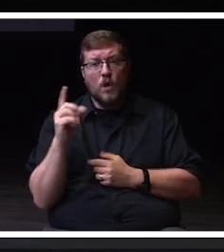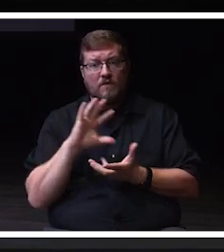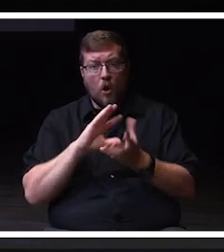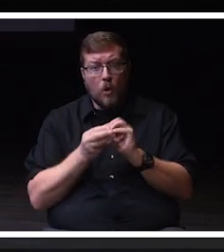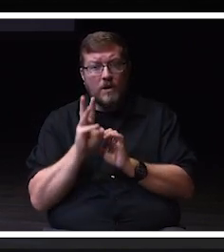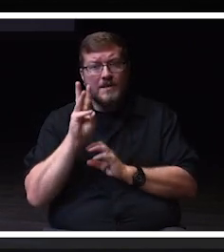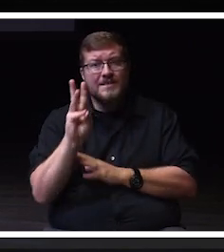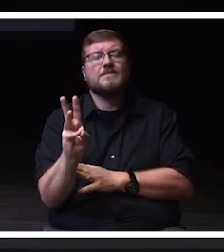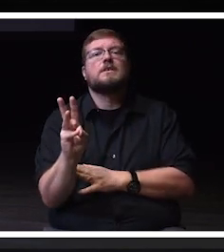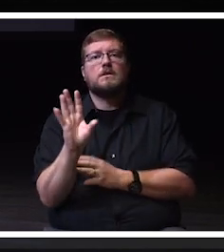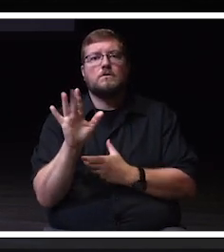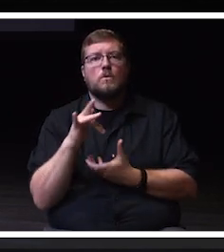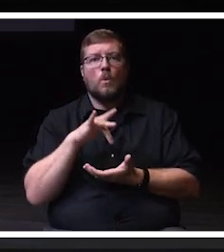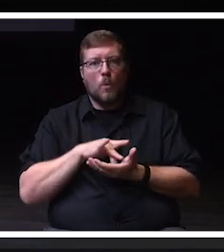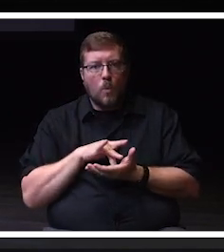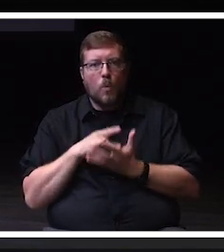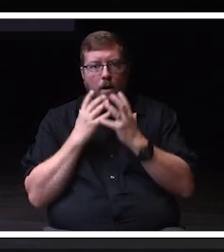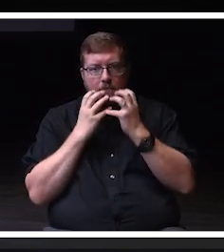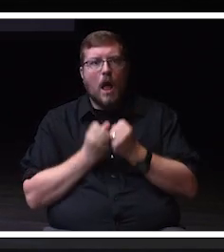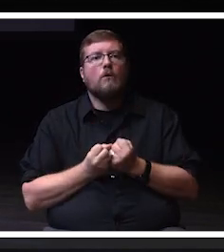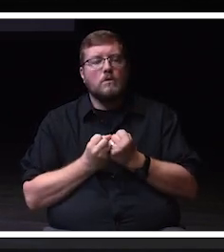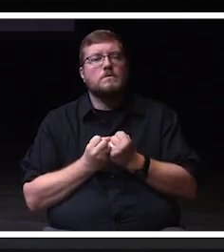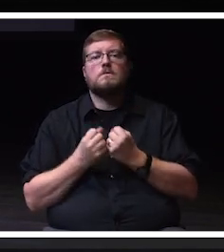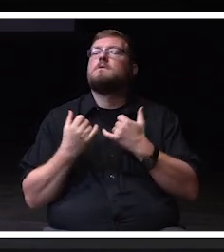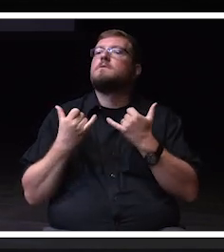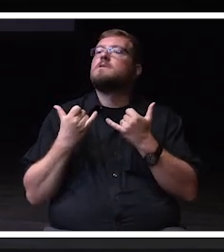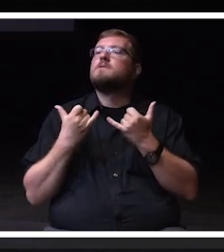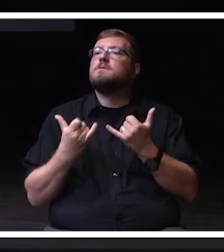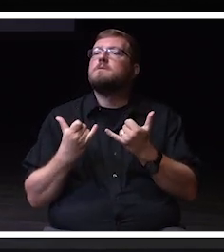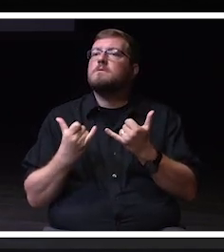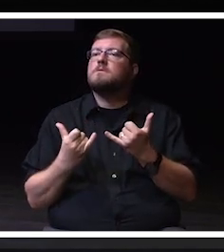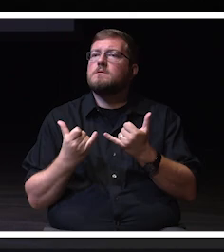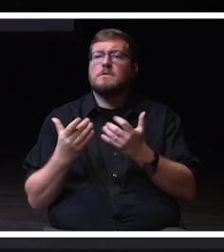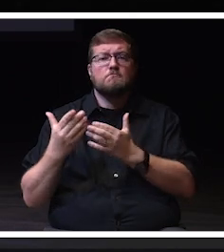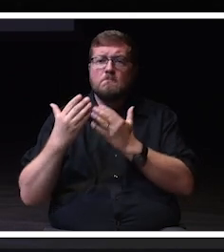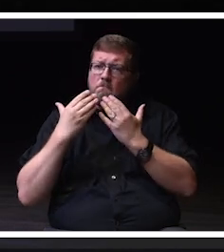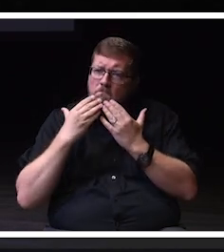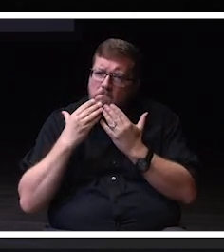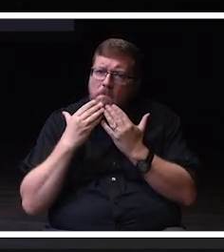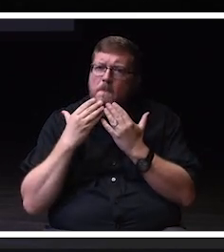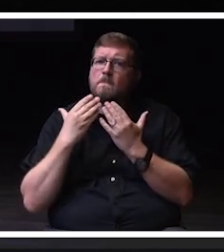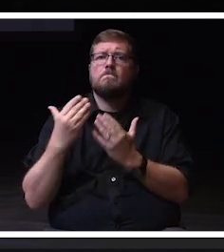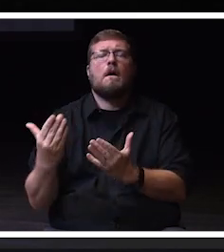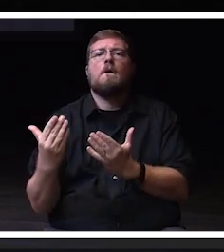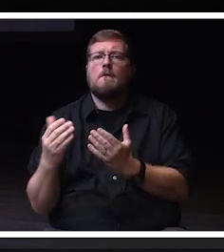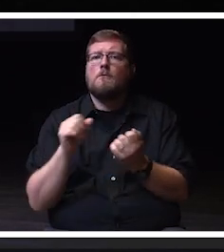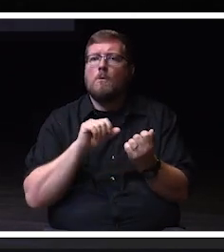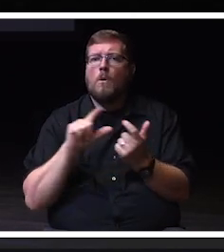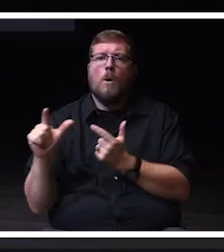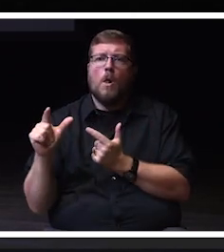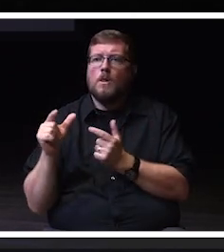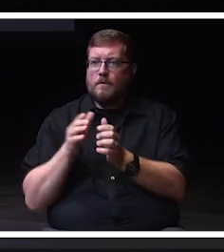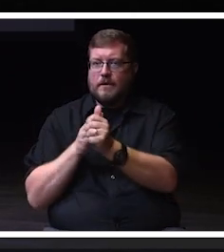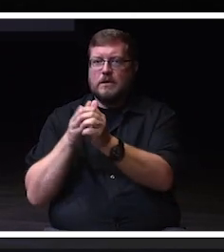Today, we extend our heartfelt gratitude to our governance leaders